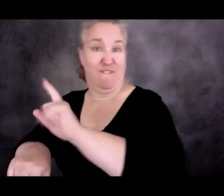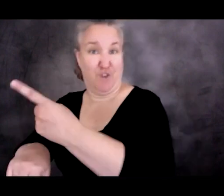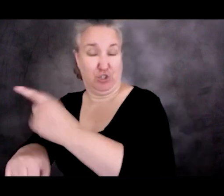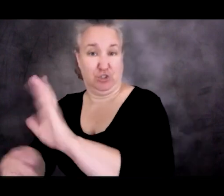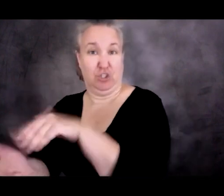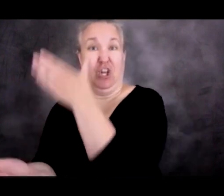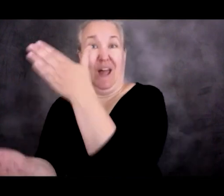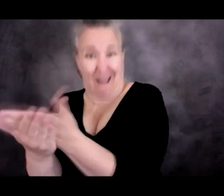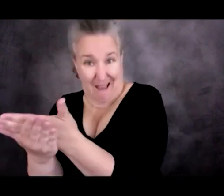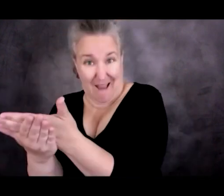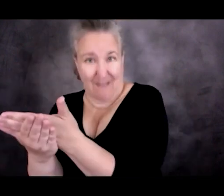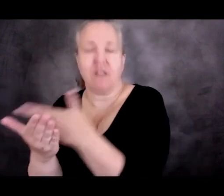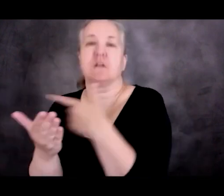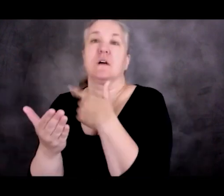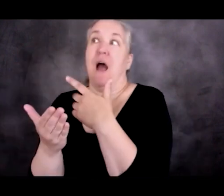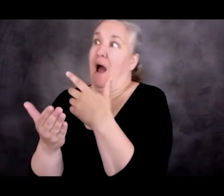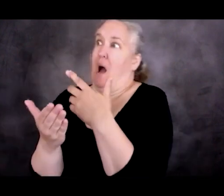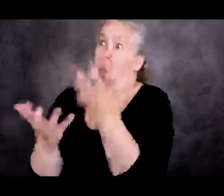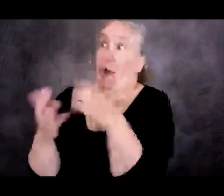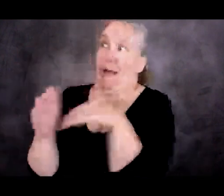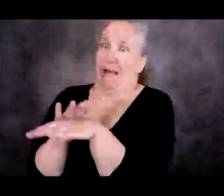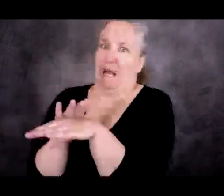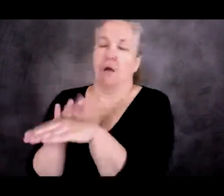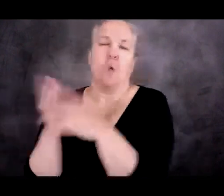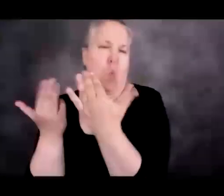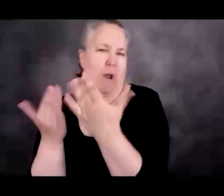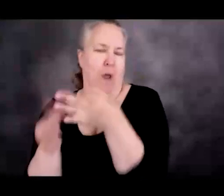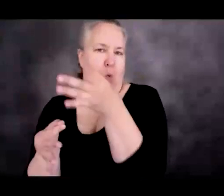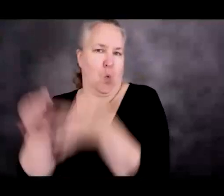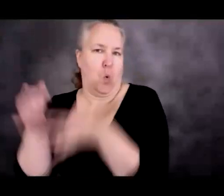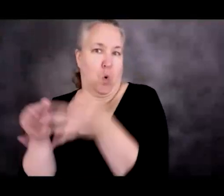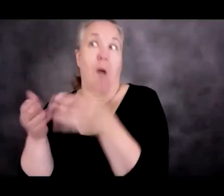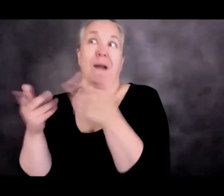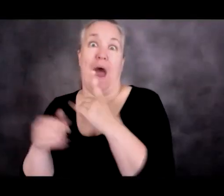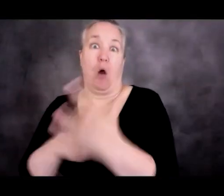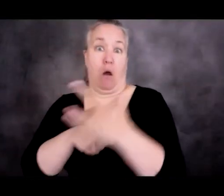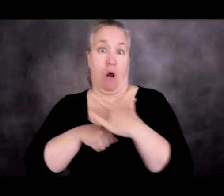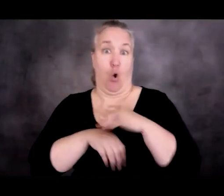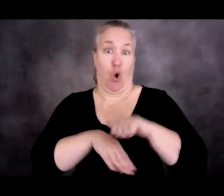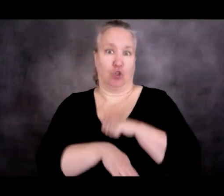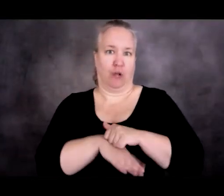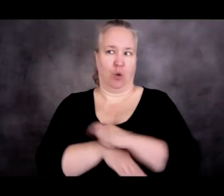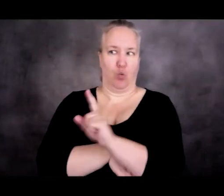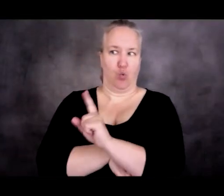without actually letting them onto Australian soil. And once they were on these islands,